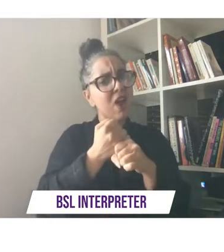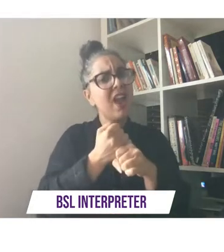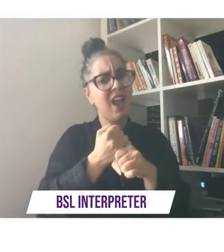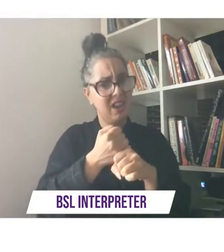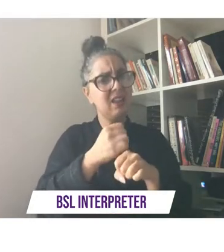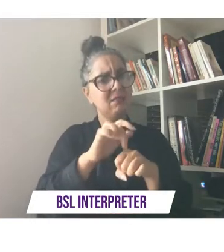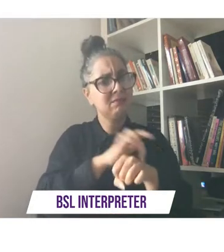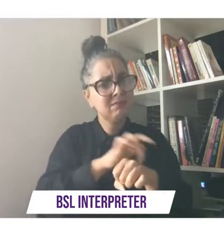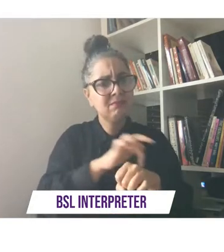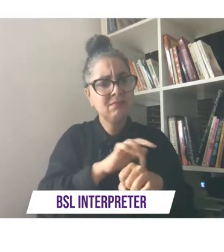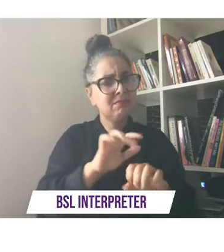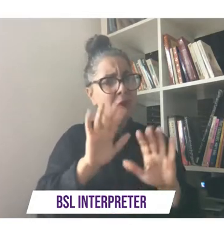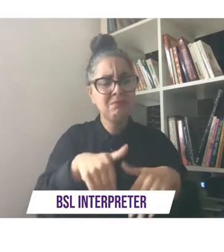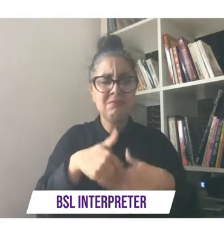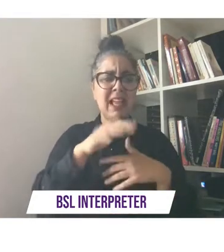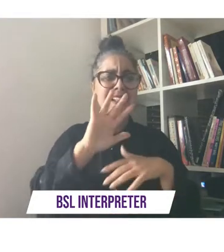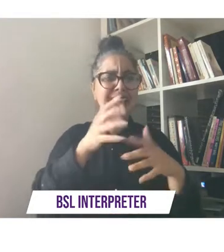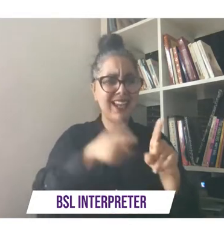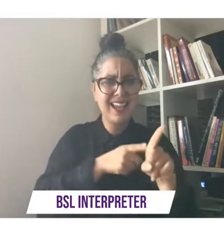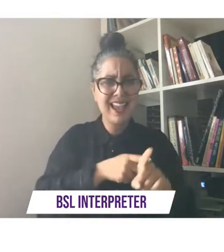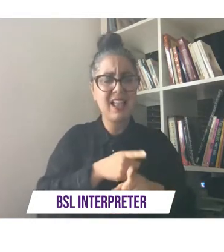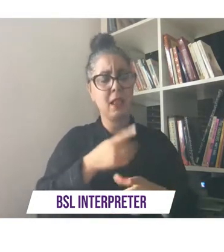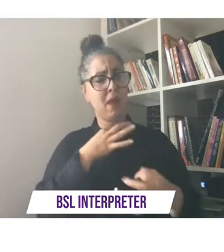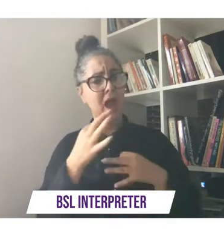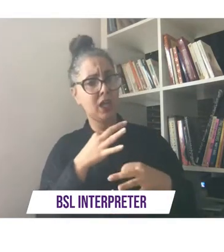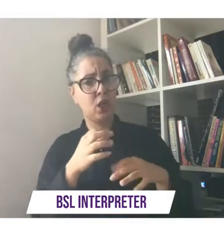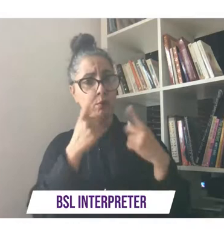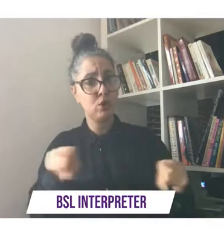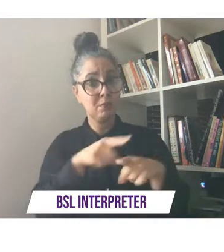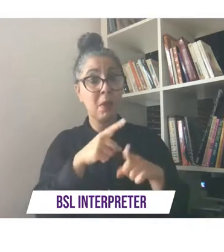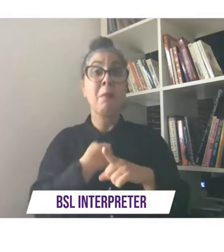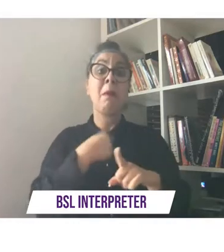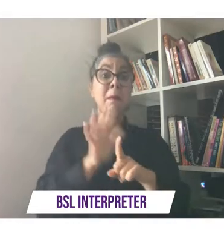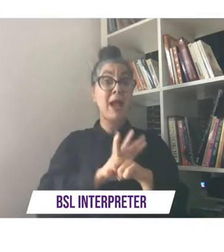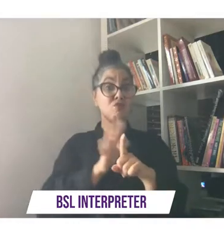an actor and a musician but my background was in youth work i've worked with young disabled people